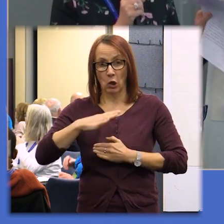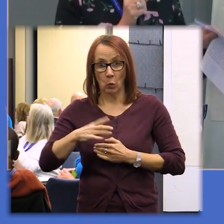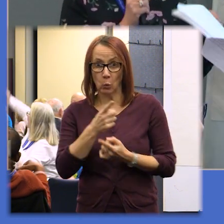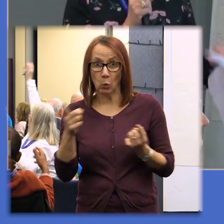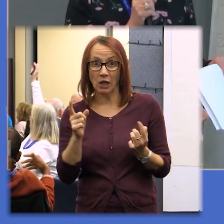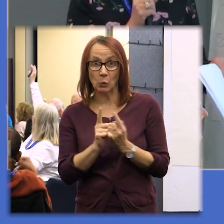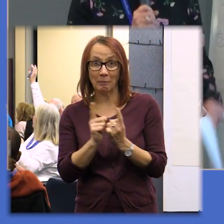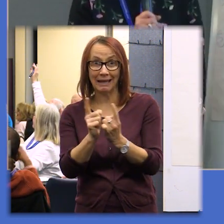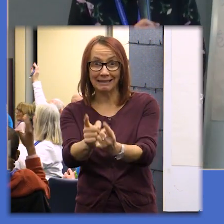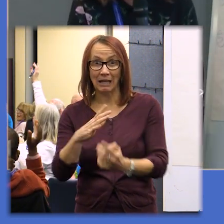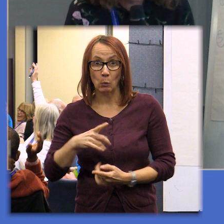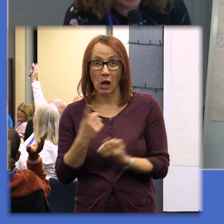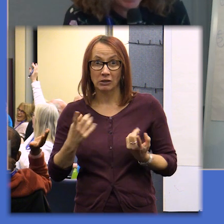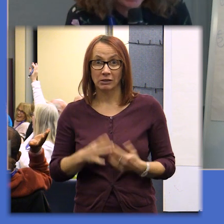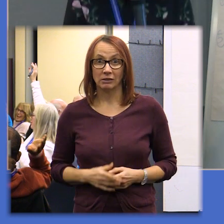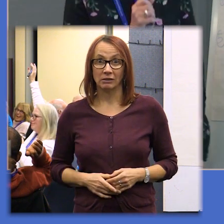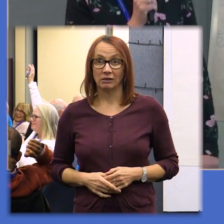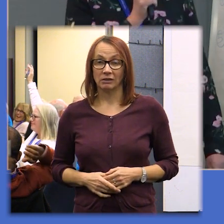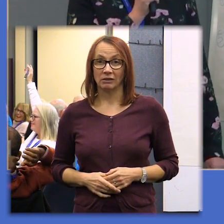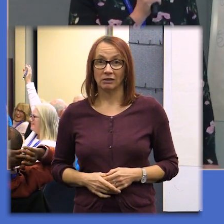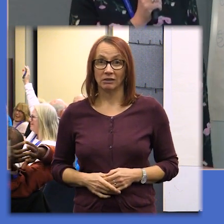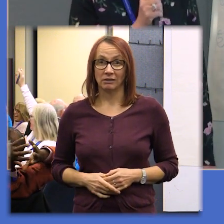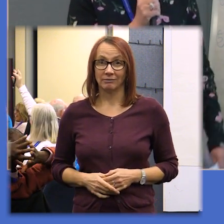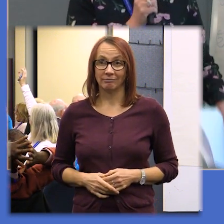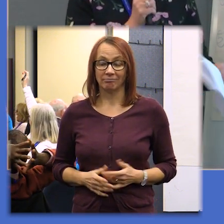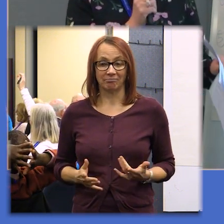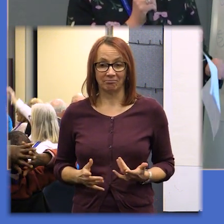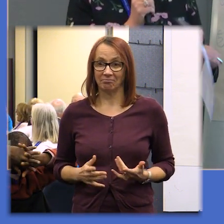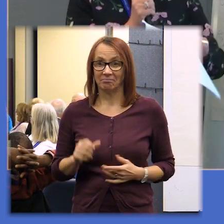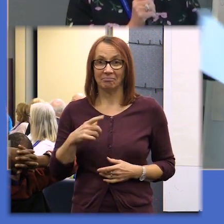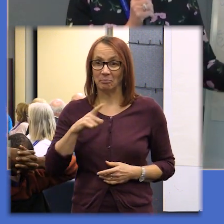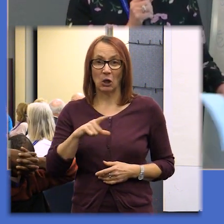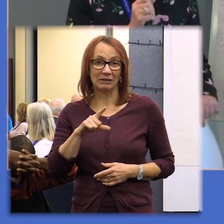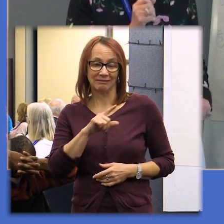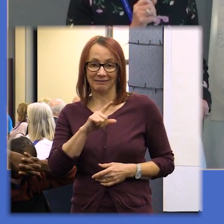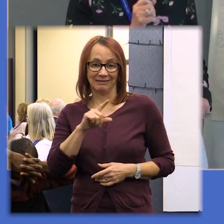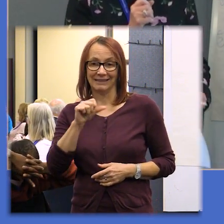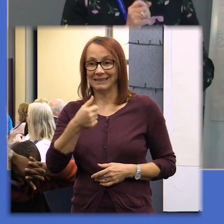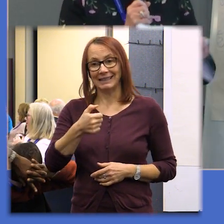have the time no at this point you're all meant to leave the room going you